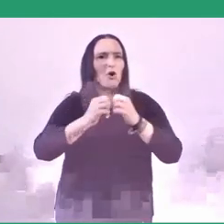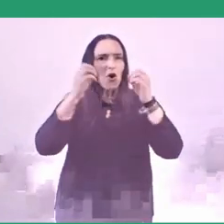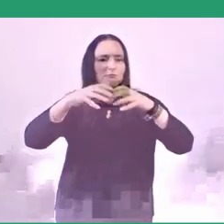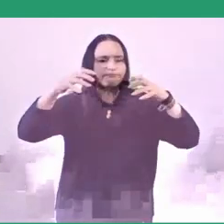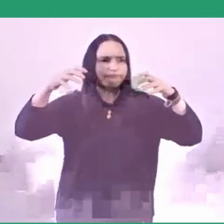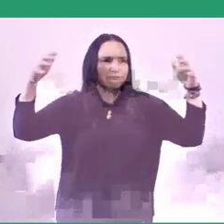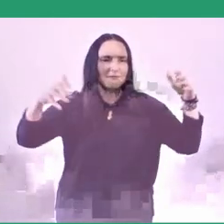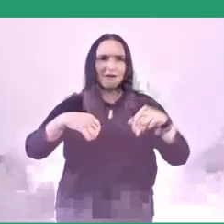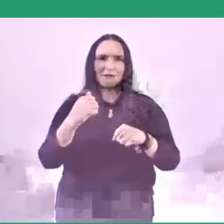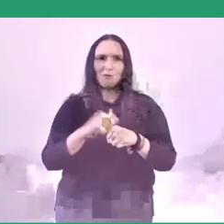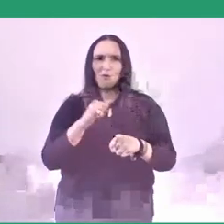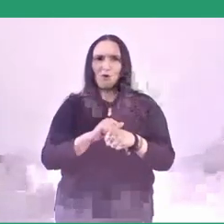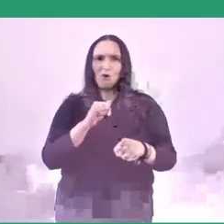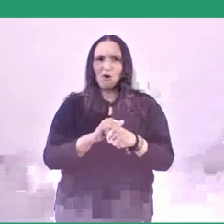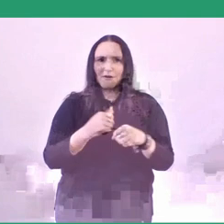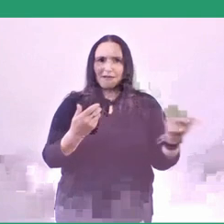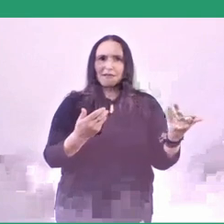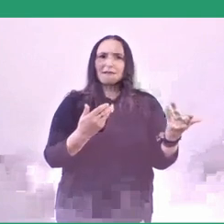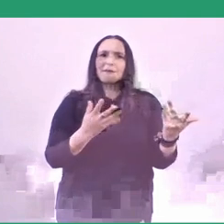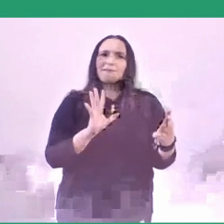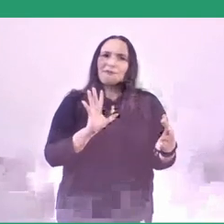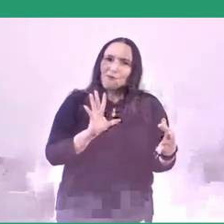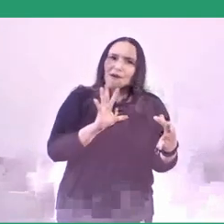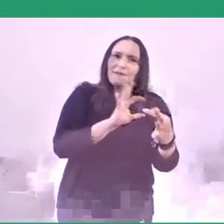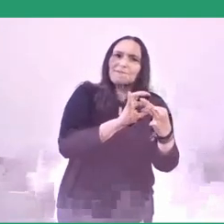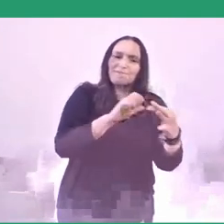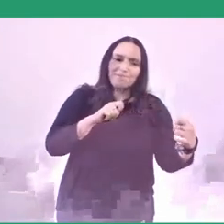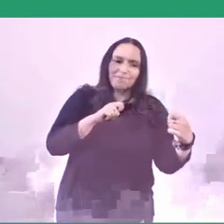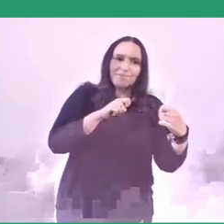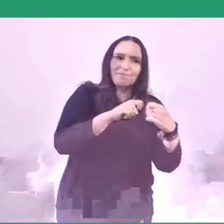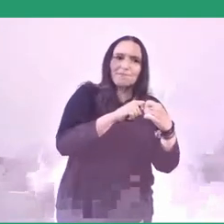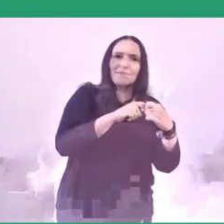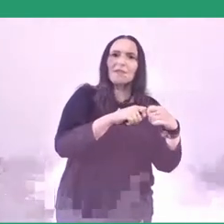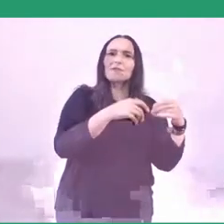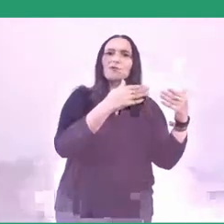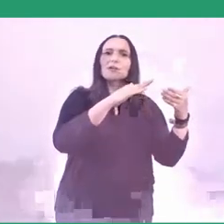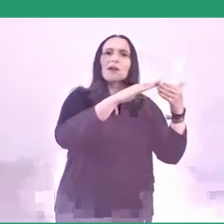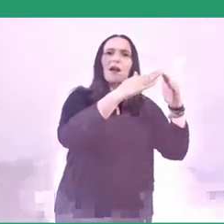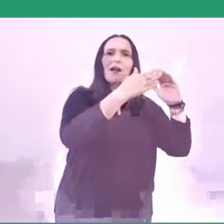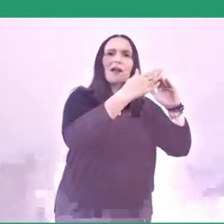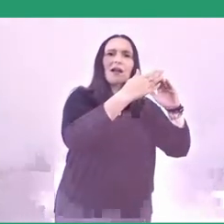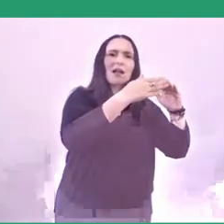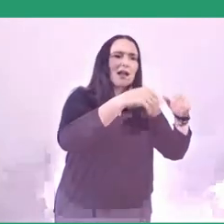to conduct a kampung-commoning workshop and the lumbung activities.